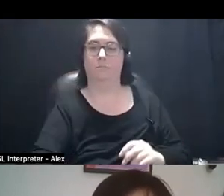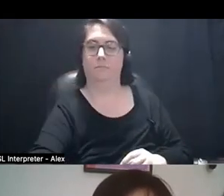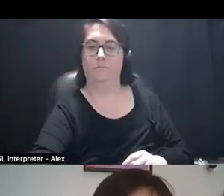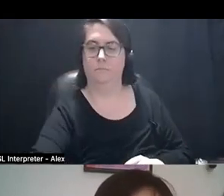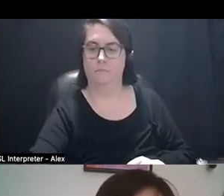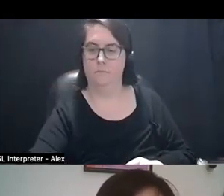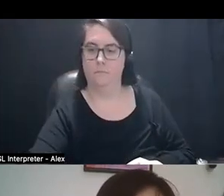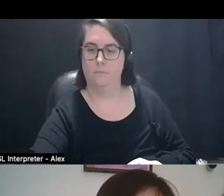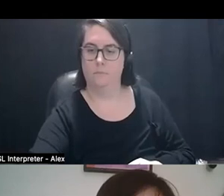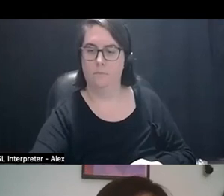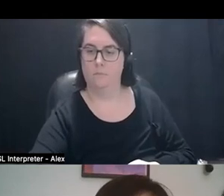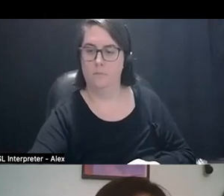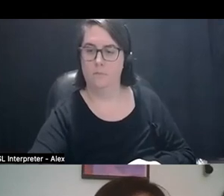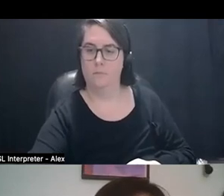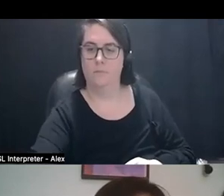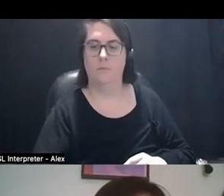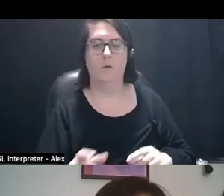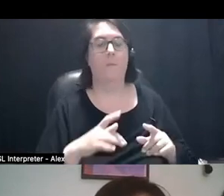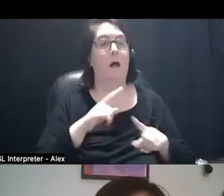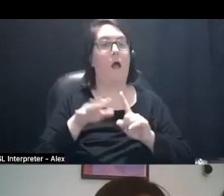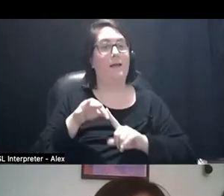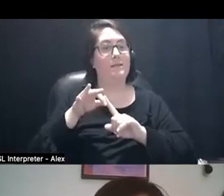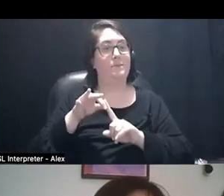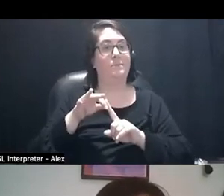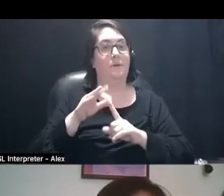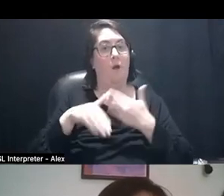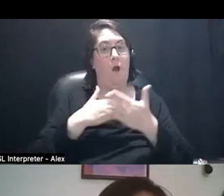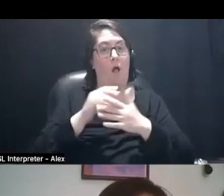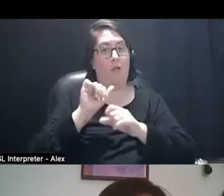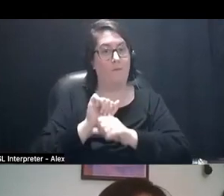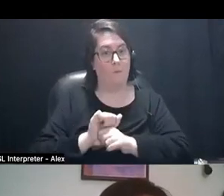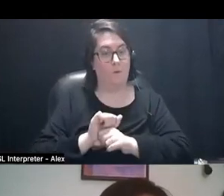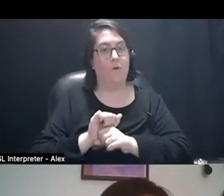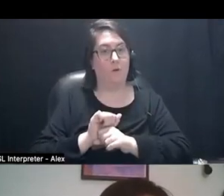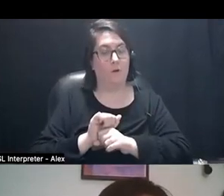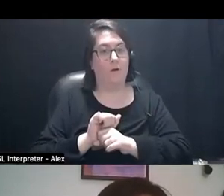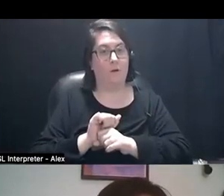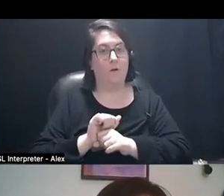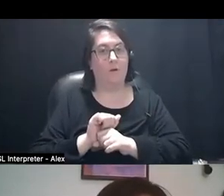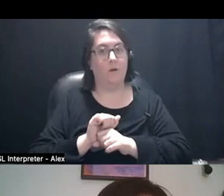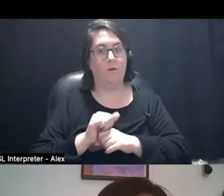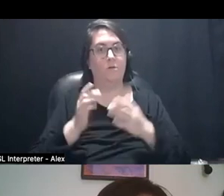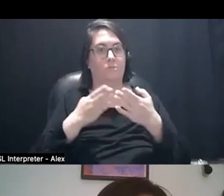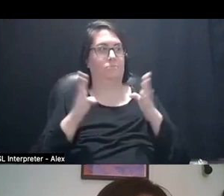about all of the work but especially being able to contribute in that way and have that just hugely signifying